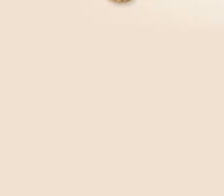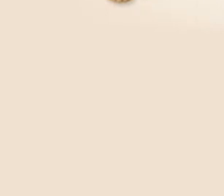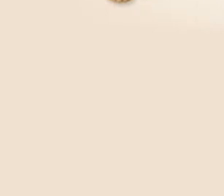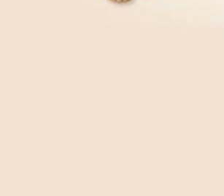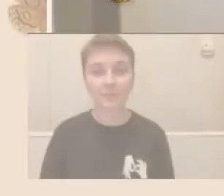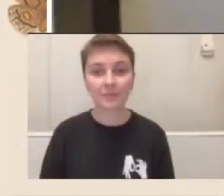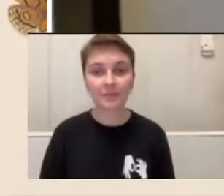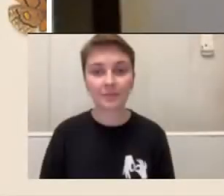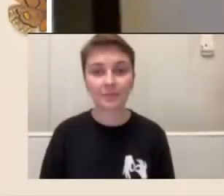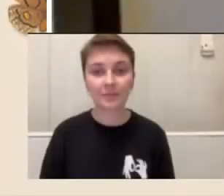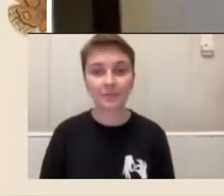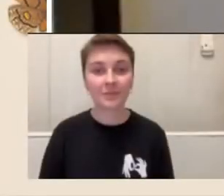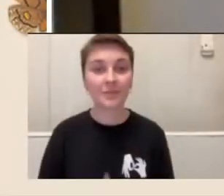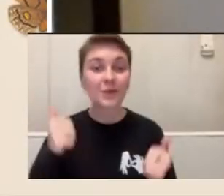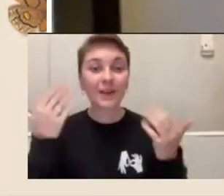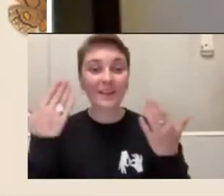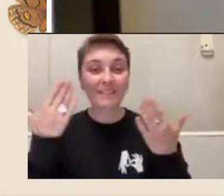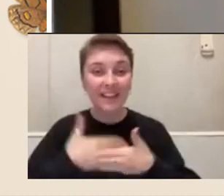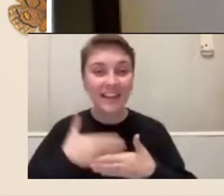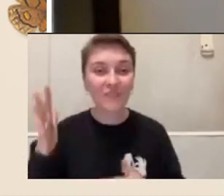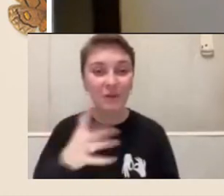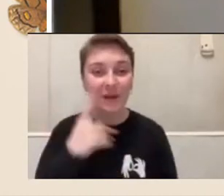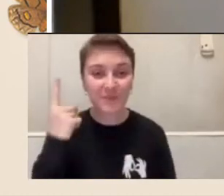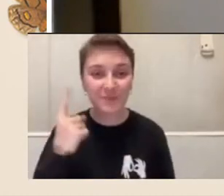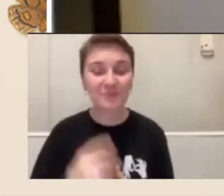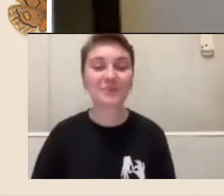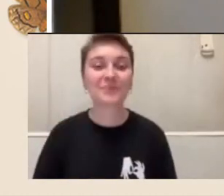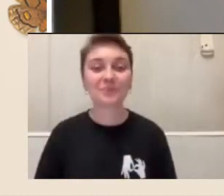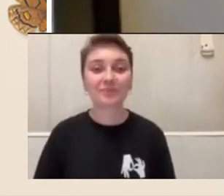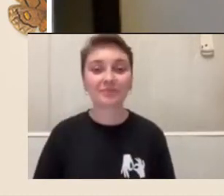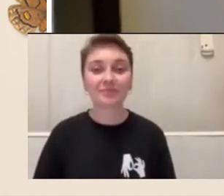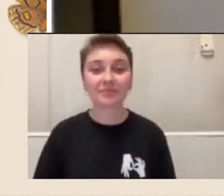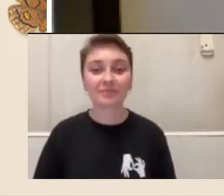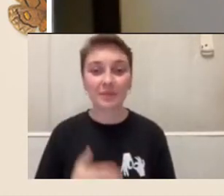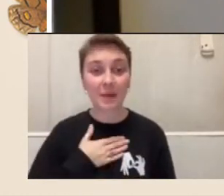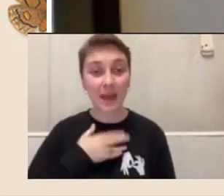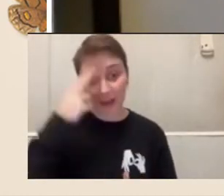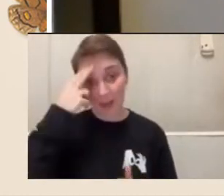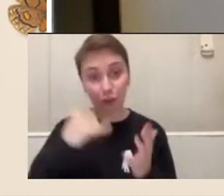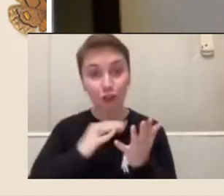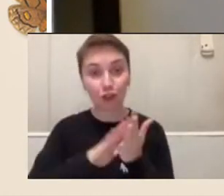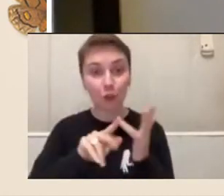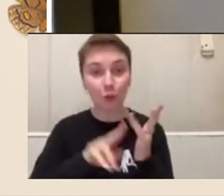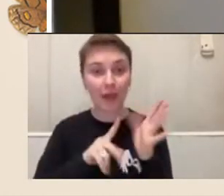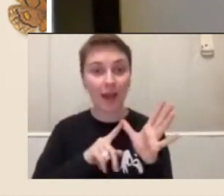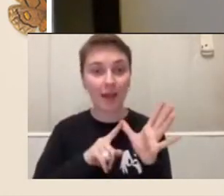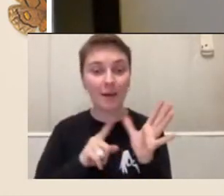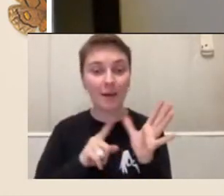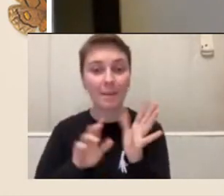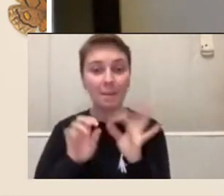Shona Barrett: Good evening everybody I'm Shona Barrett, head of Audience Engagement at State Library Victoria